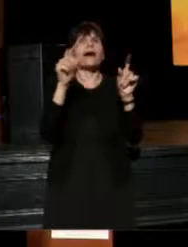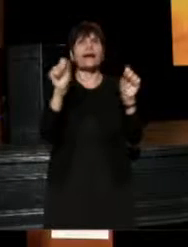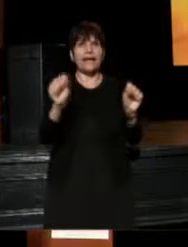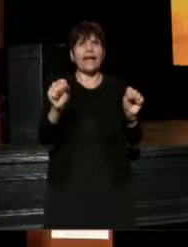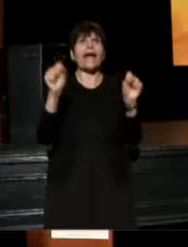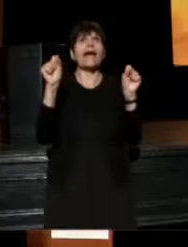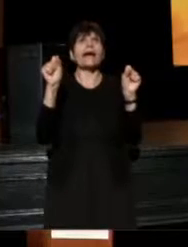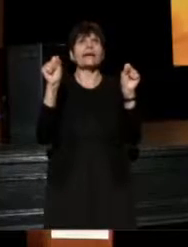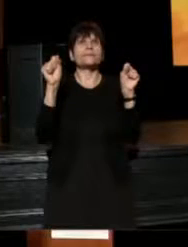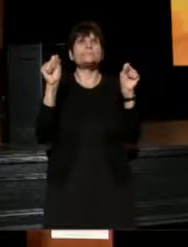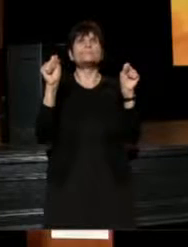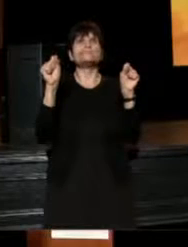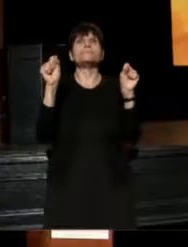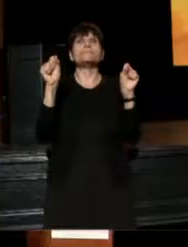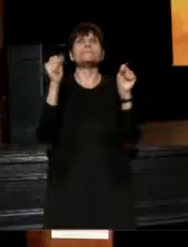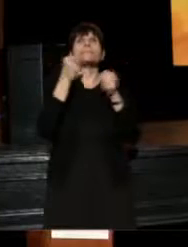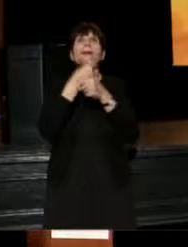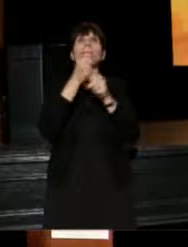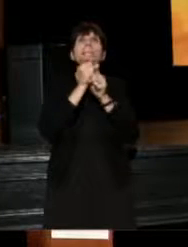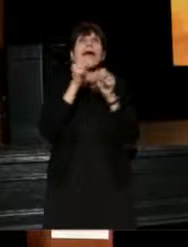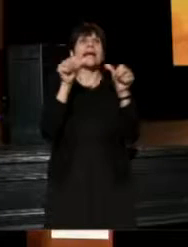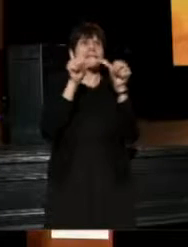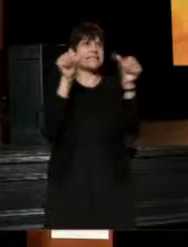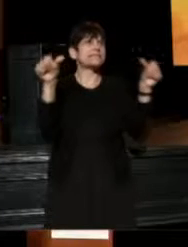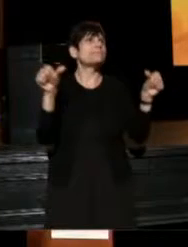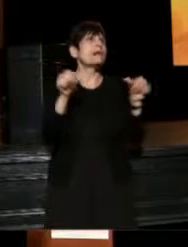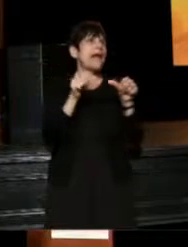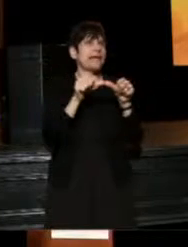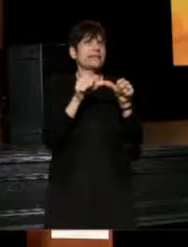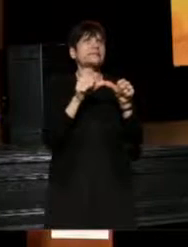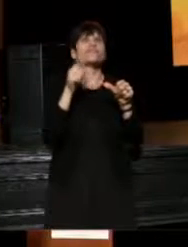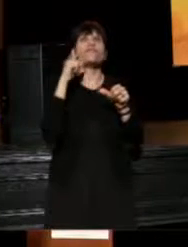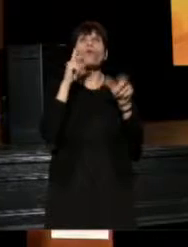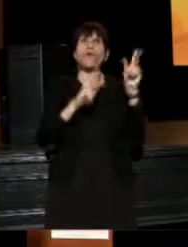to make space for the people who are coming after us